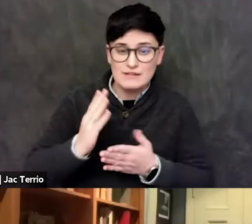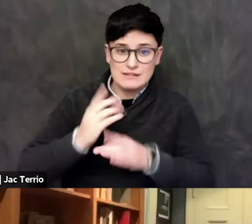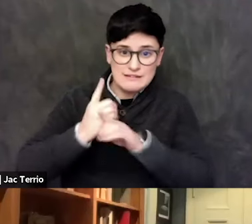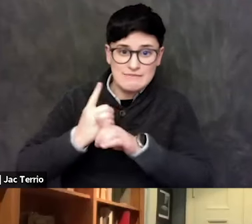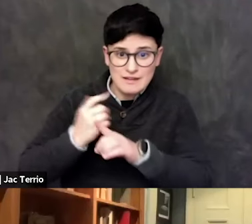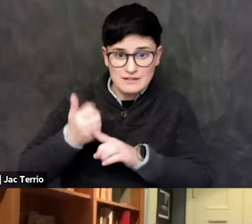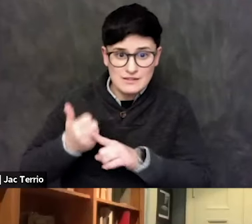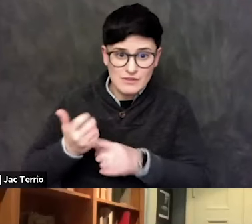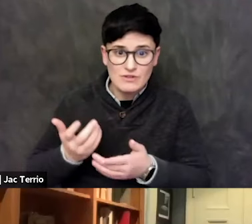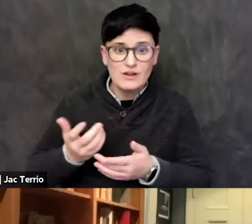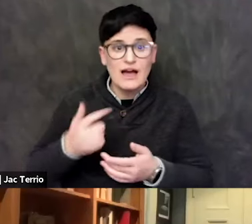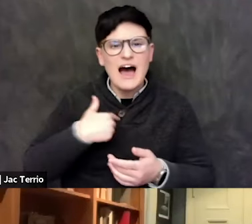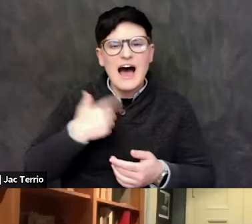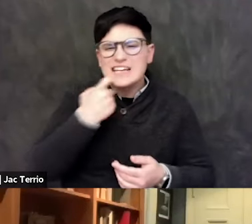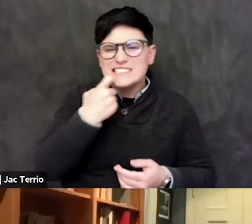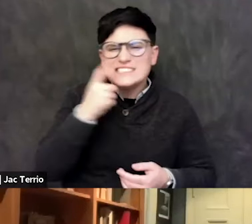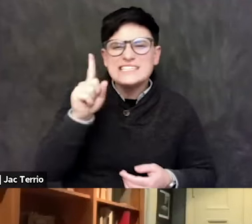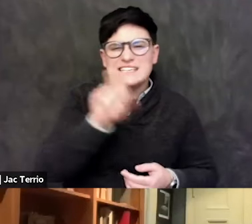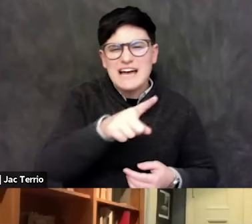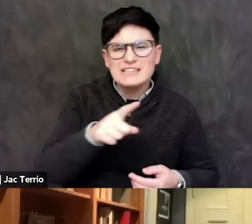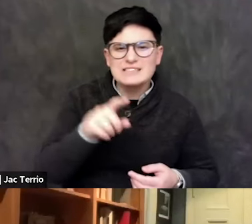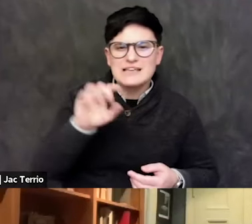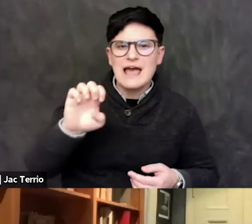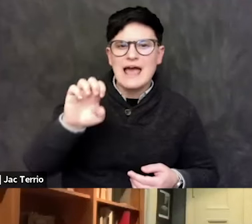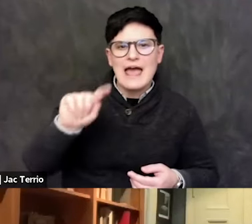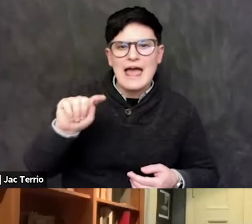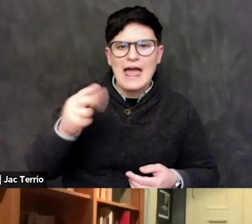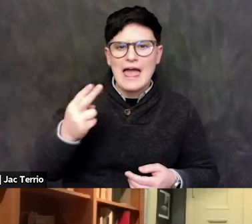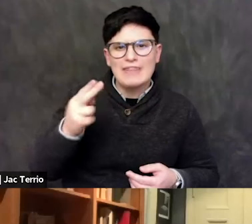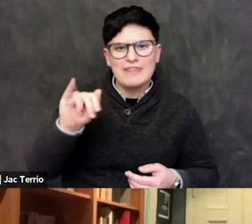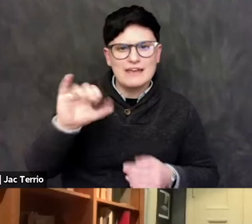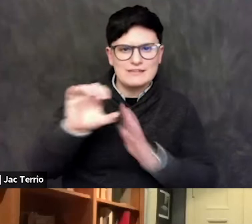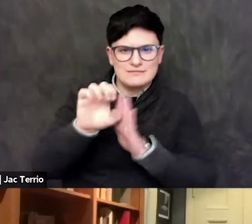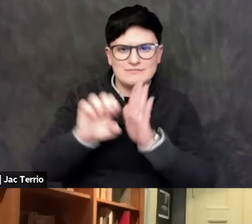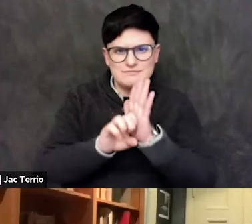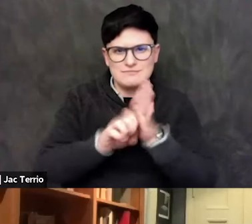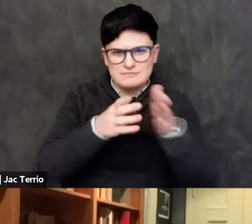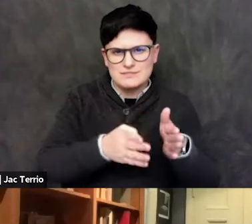who's a philosopher friend of mine. You know, the beginning of this. I said, to get out the hostages,